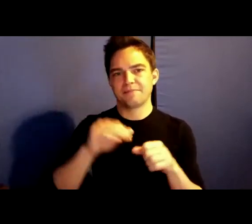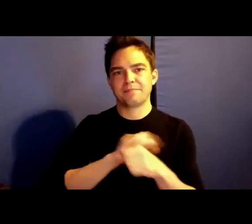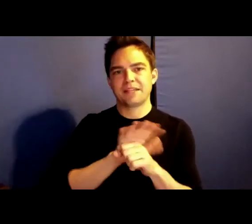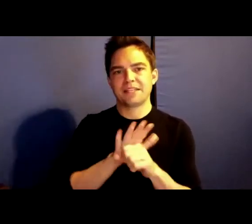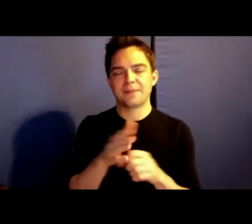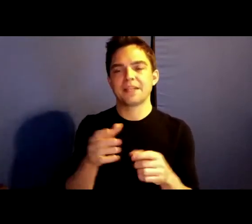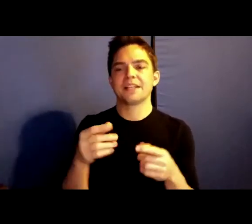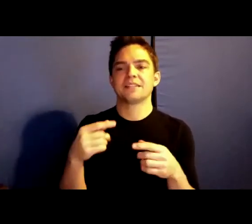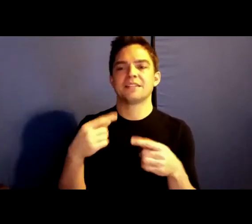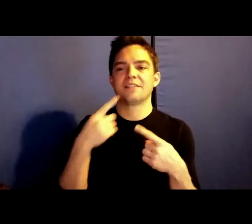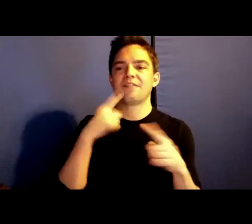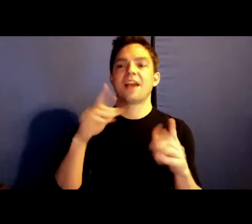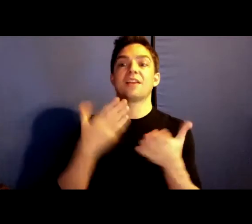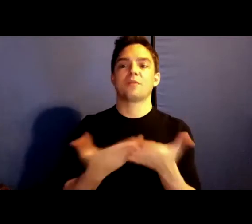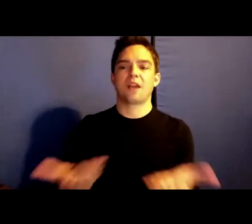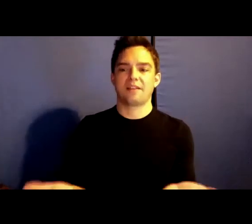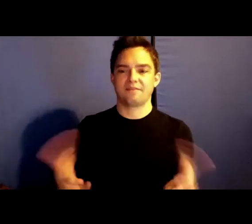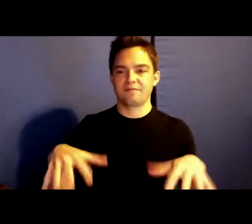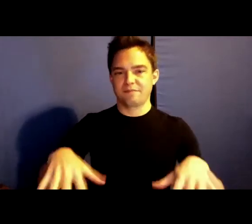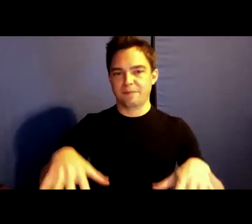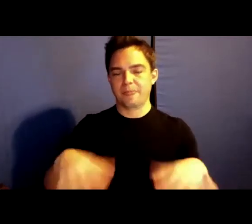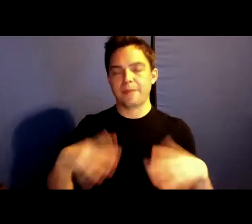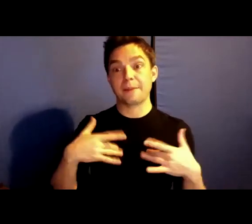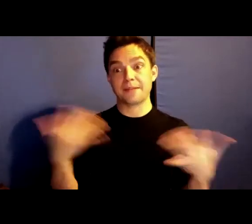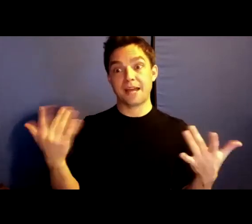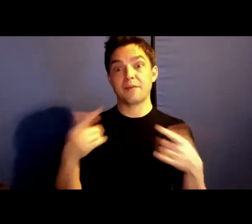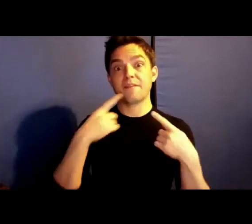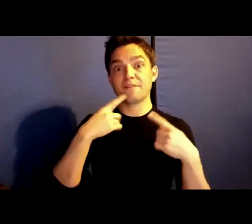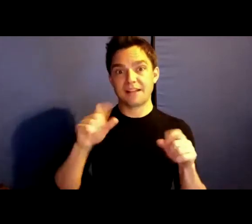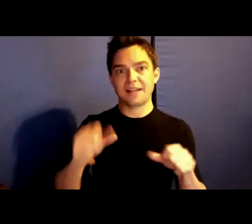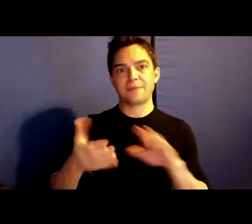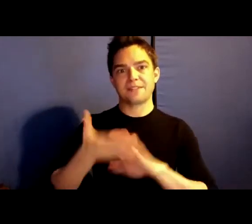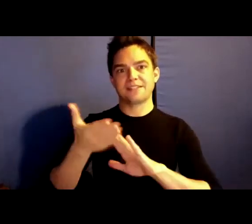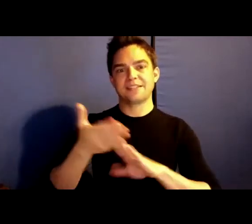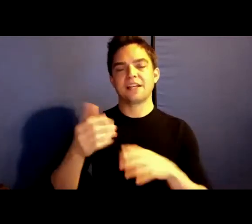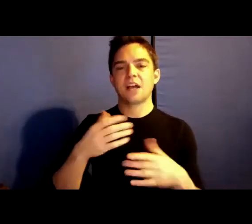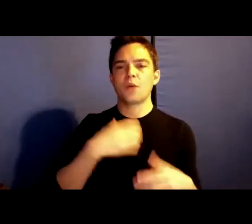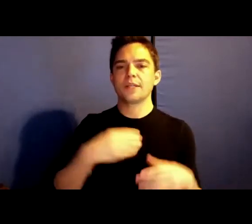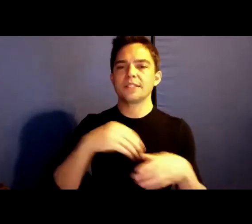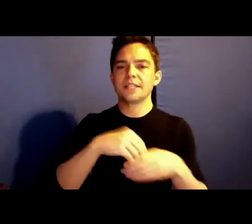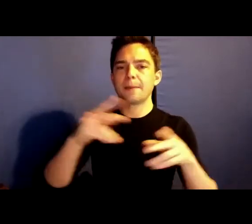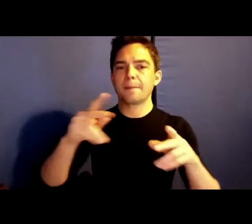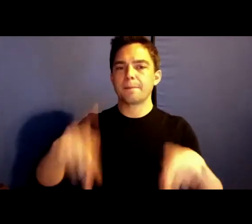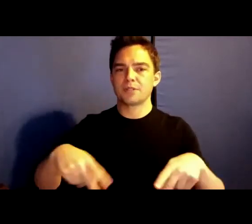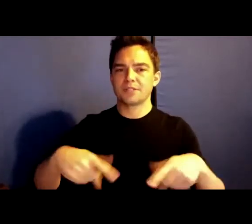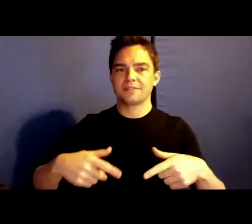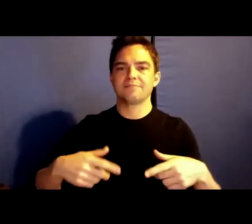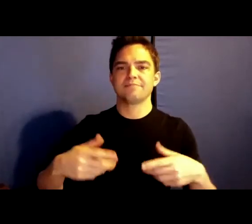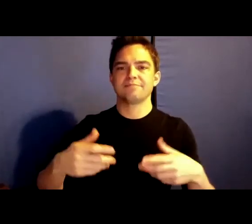But I'm really delighted, wish that we were together in person, in bodies, but I am very